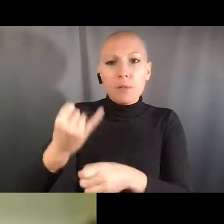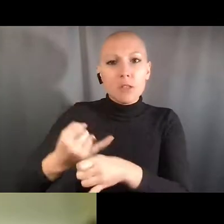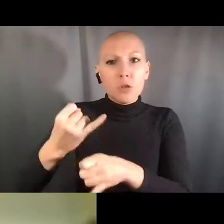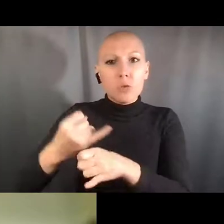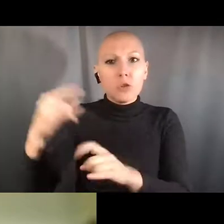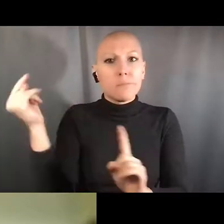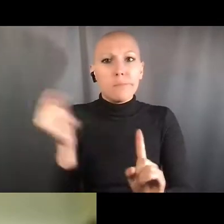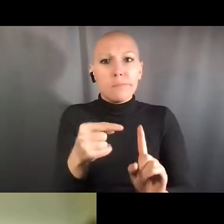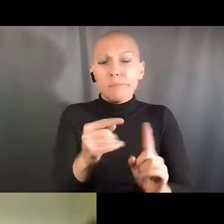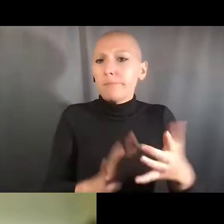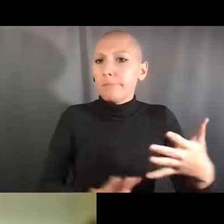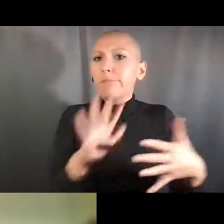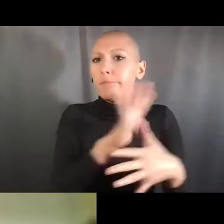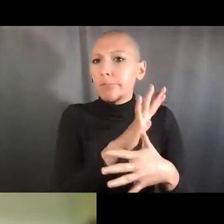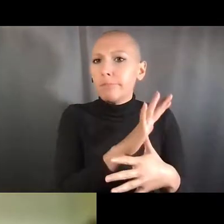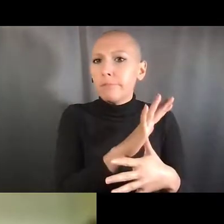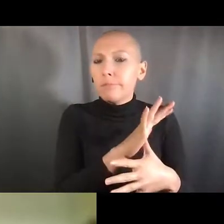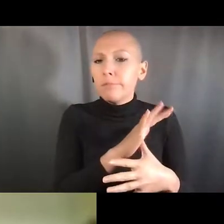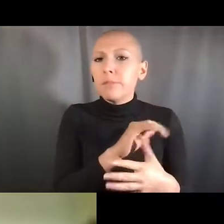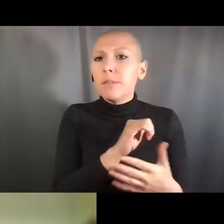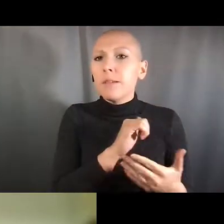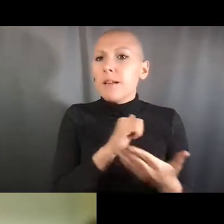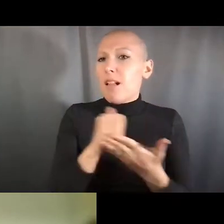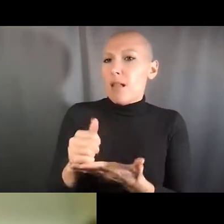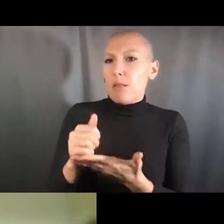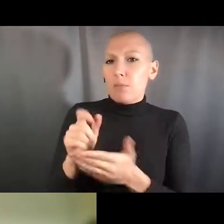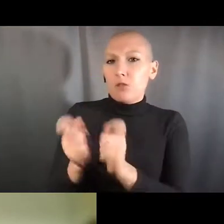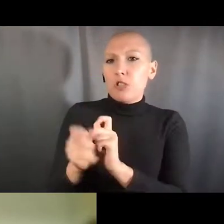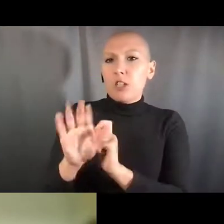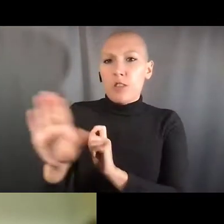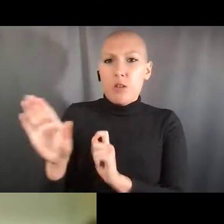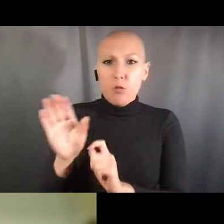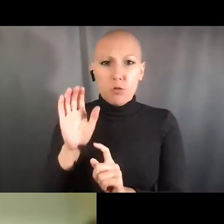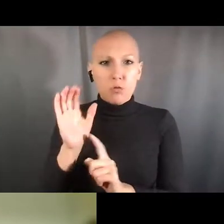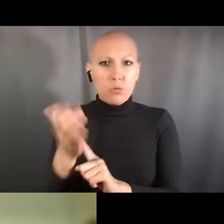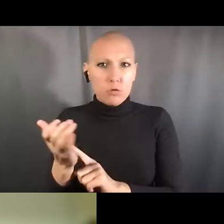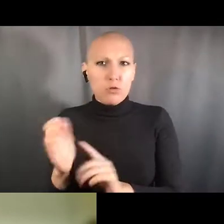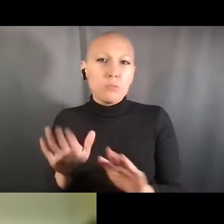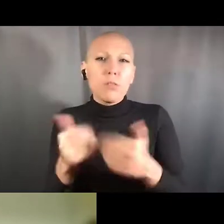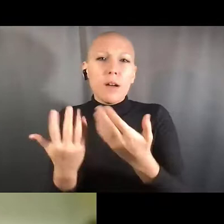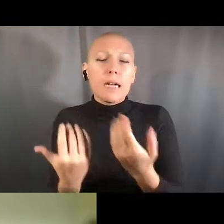and the worth to the mission, is that by doing this it gives the cores